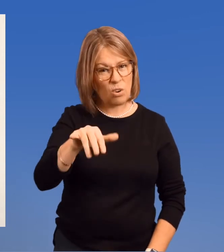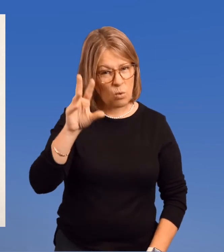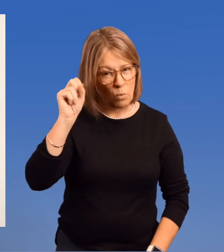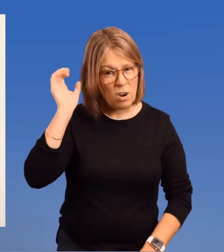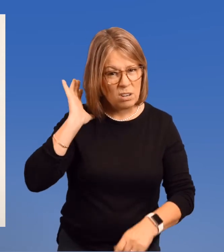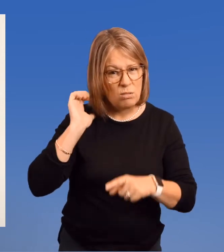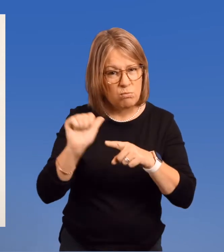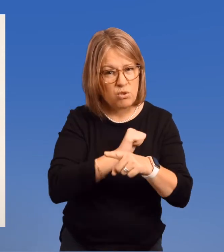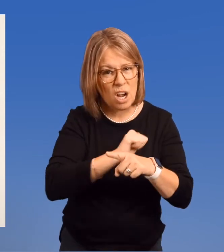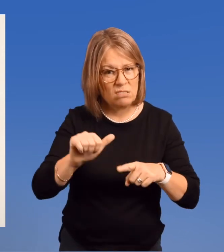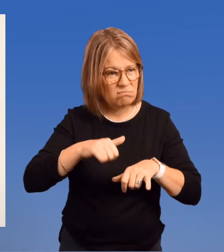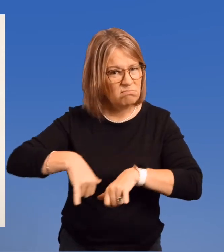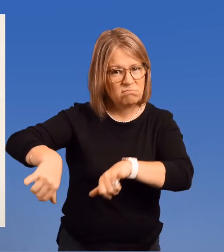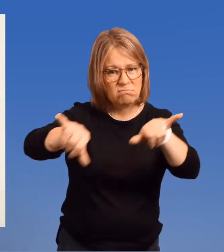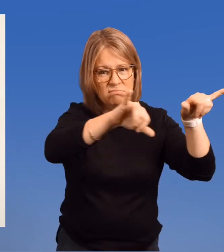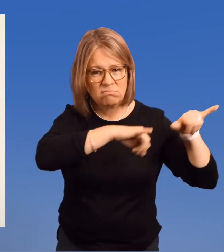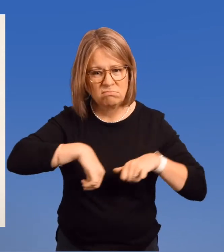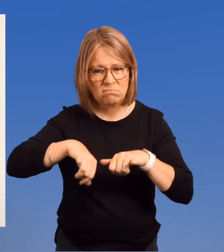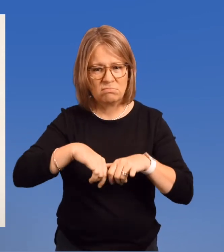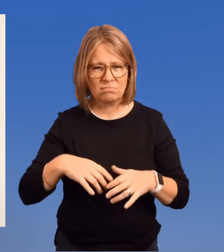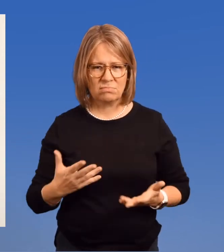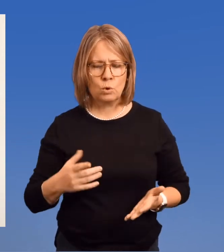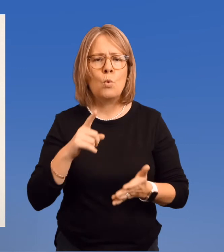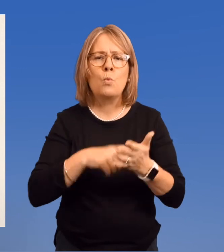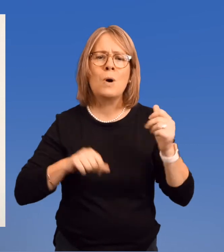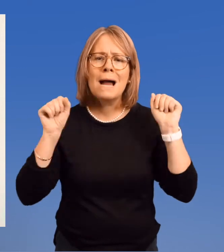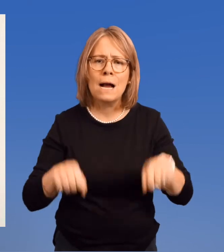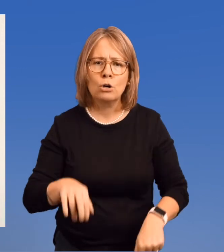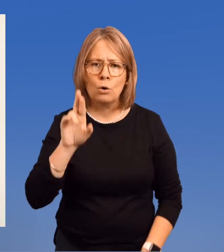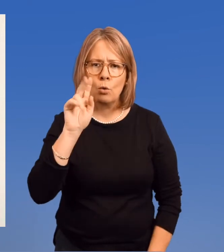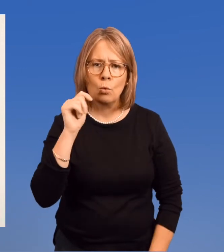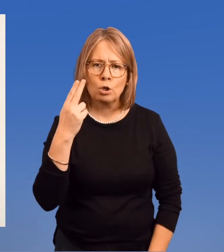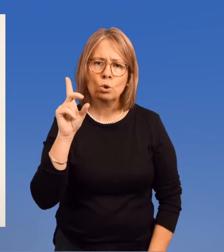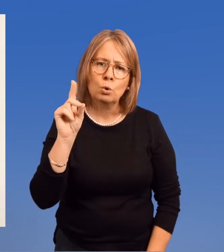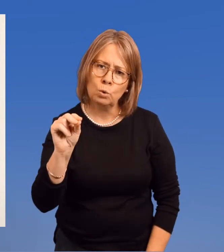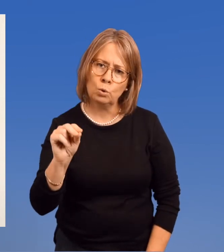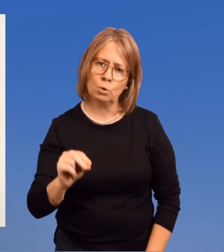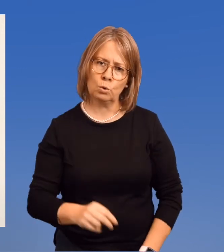This was a common practice. What could Ruth do?